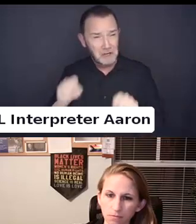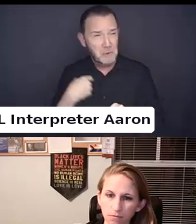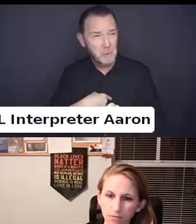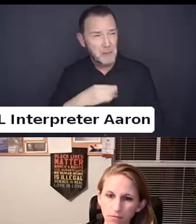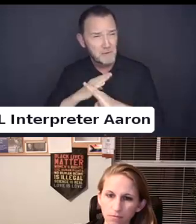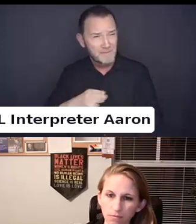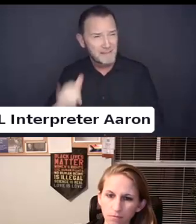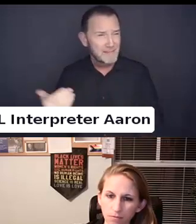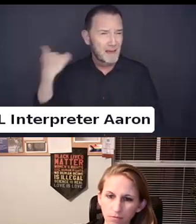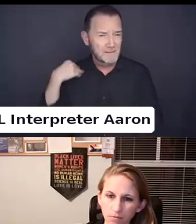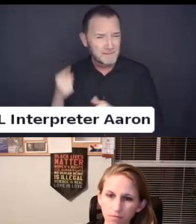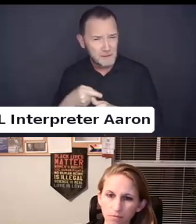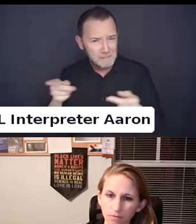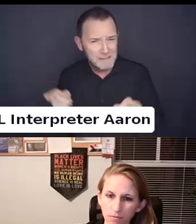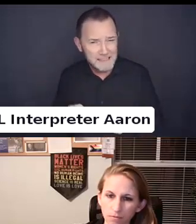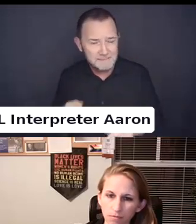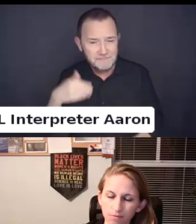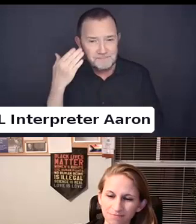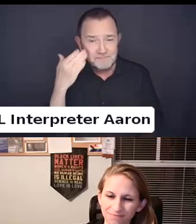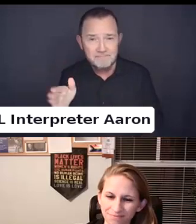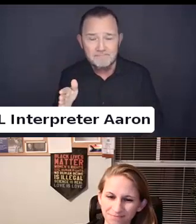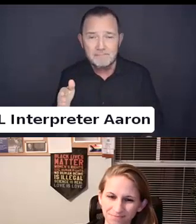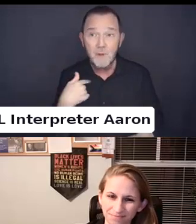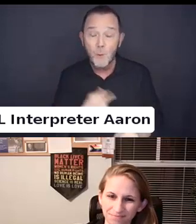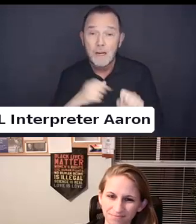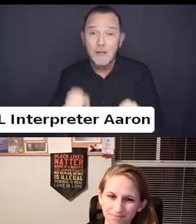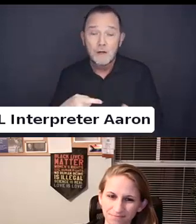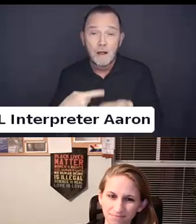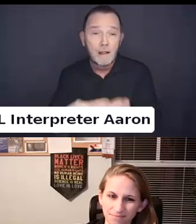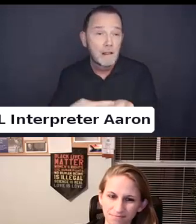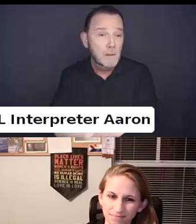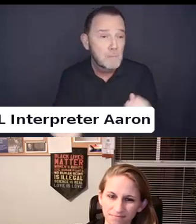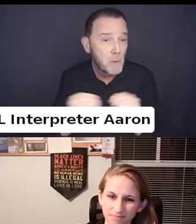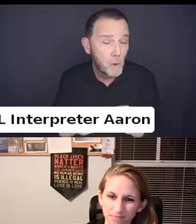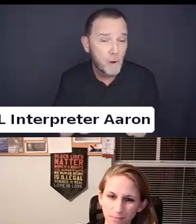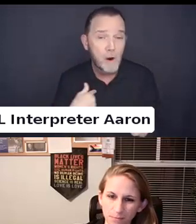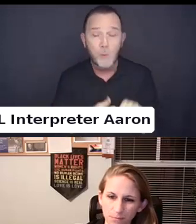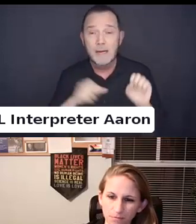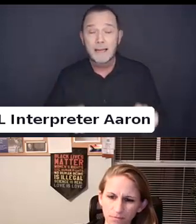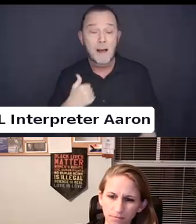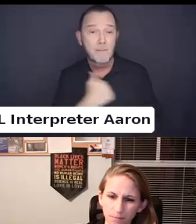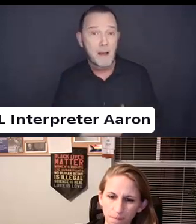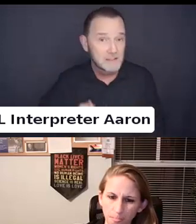We can apologize. We could say that was really awful.